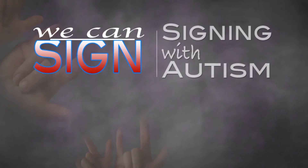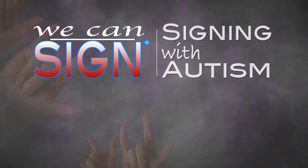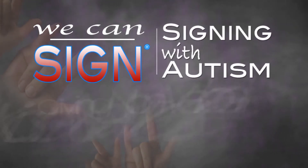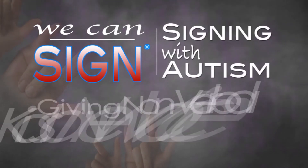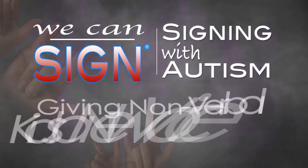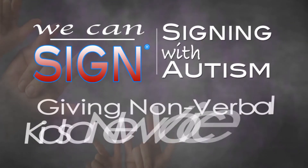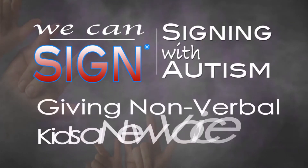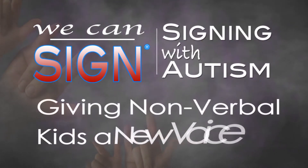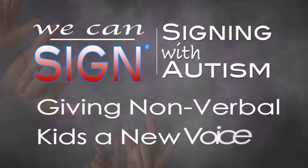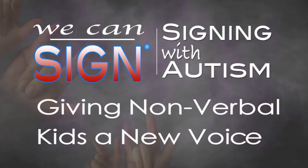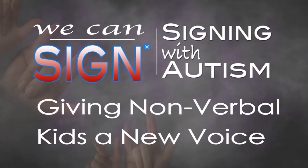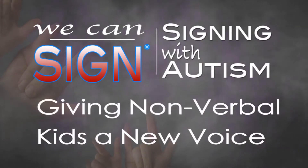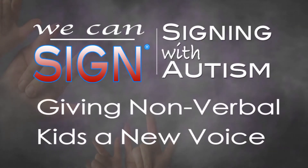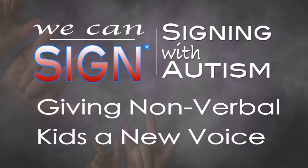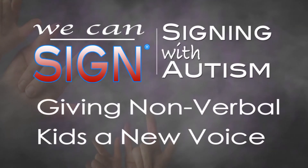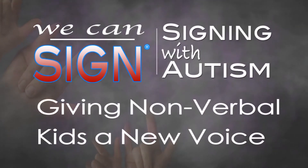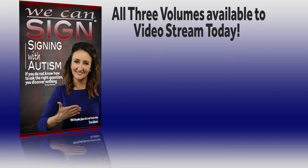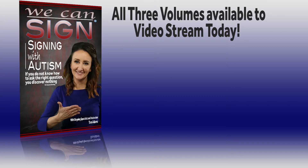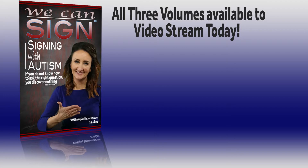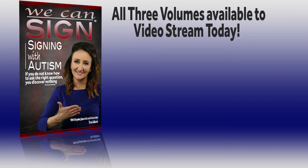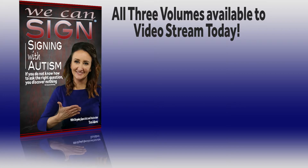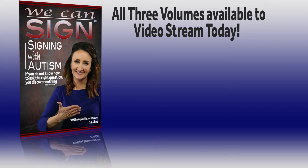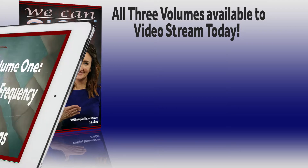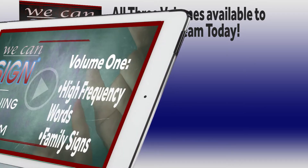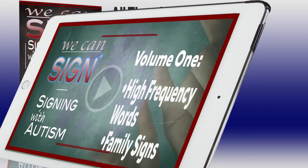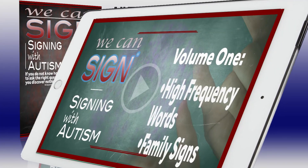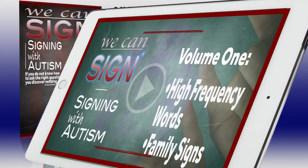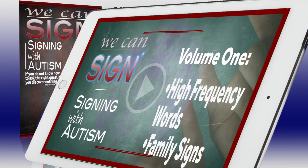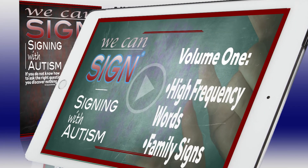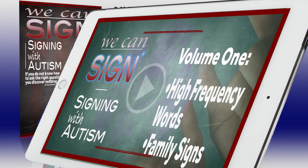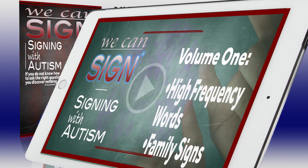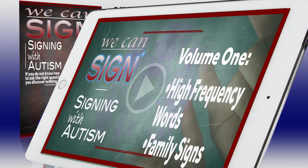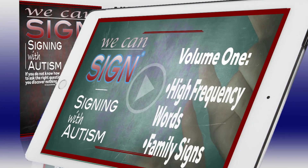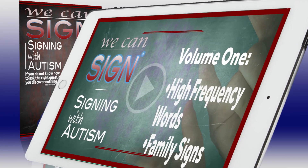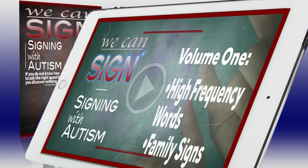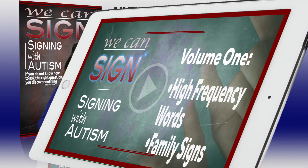Volume one includes high frequency words and family signs.